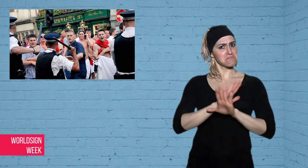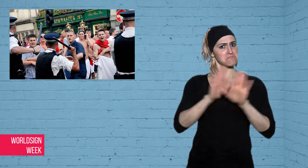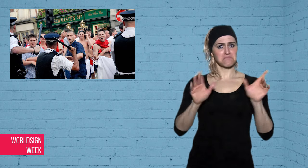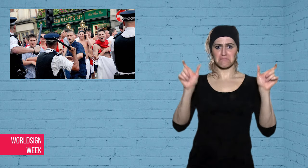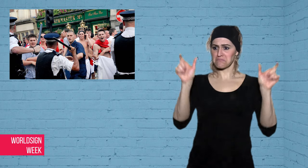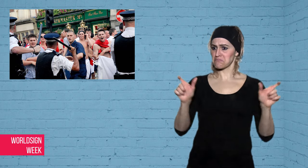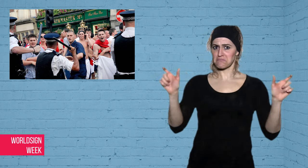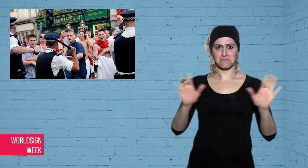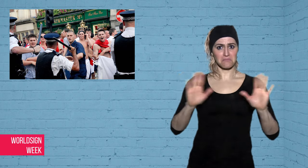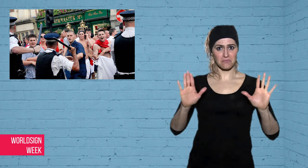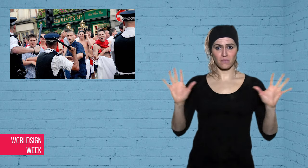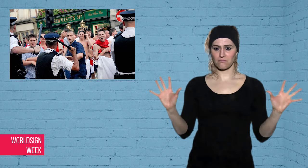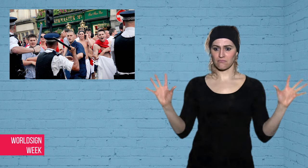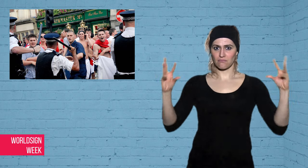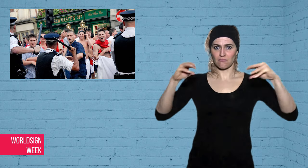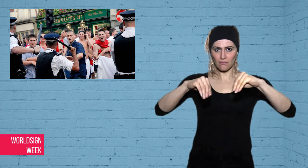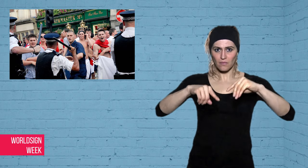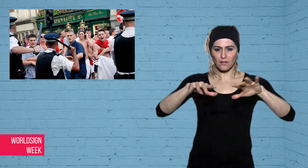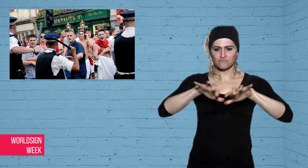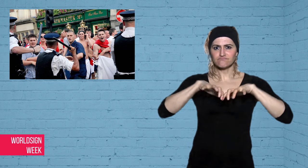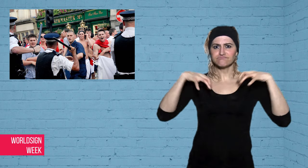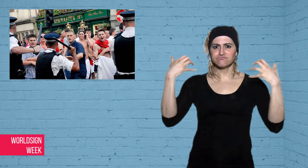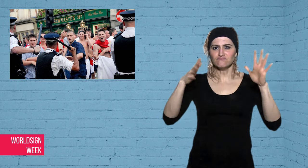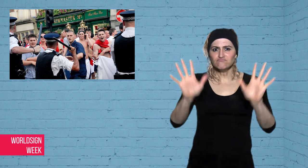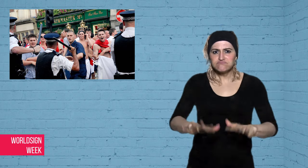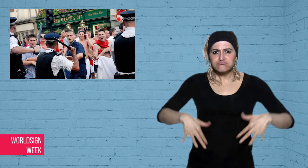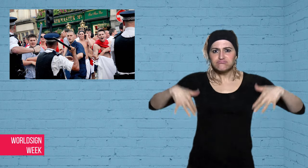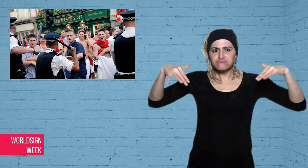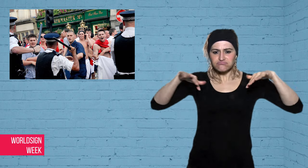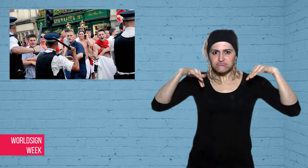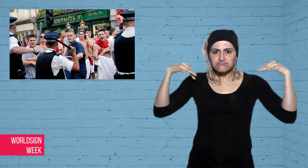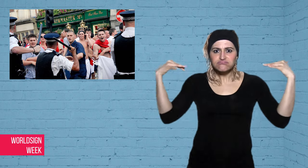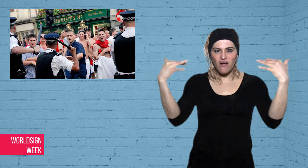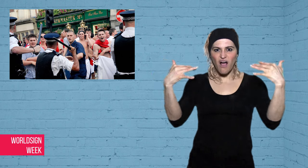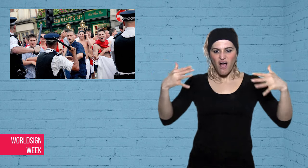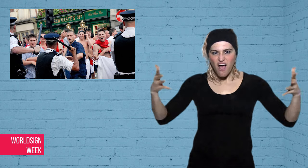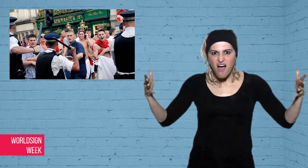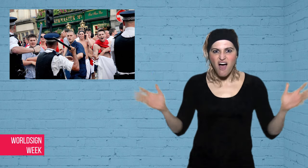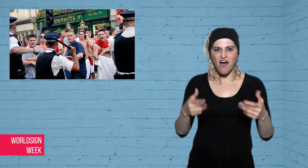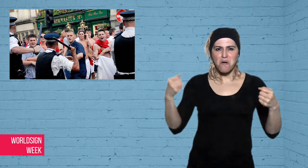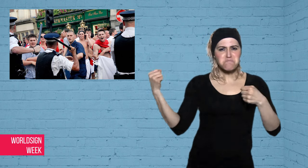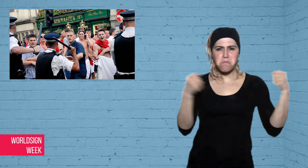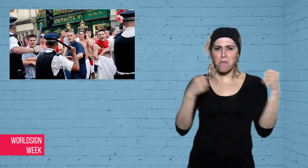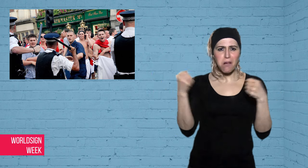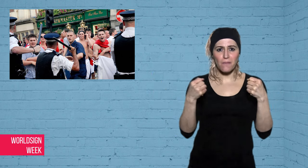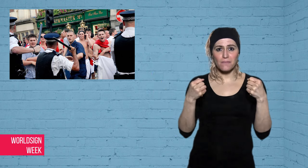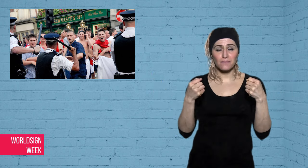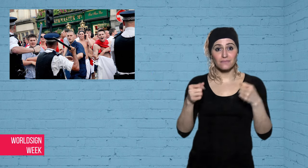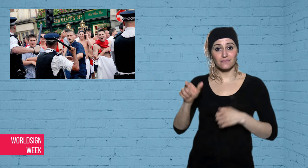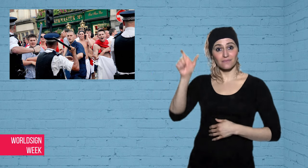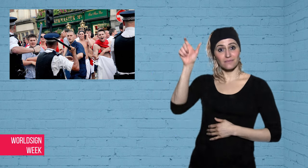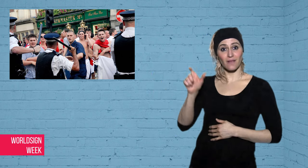each side, unarmed, in an arena. Igor